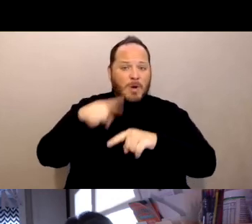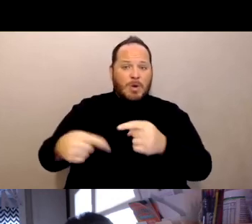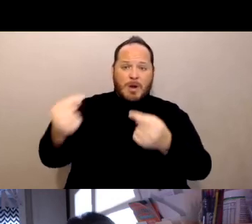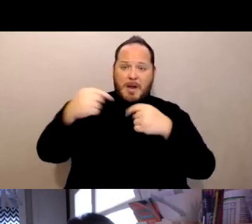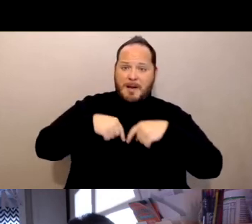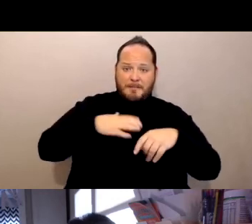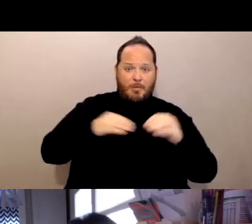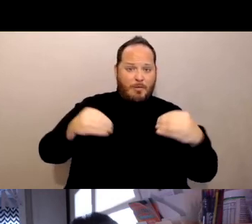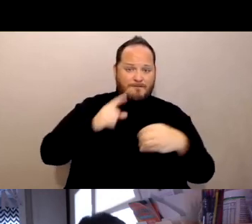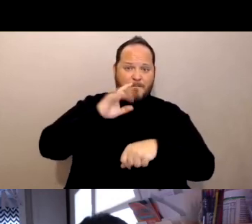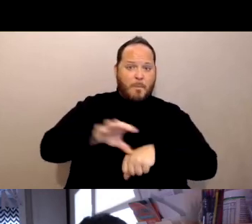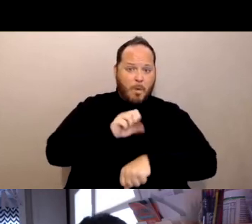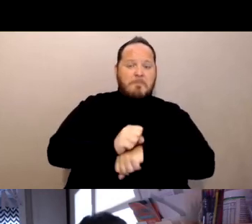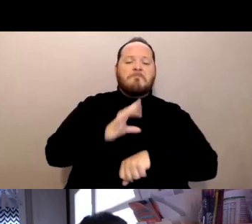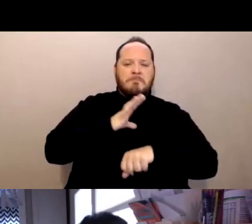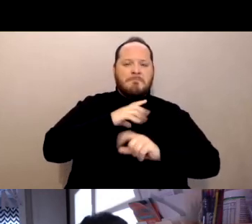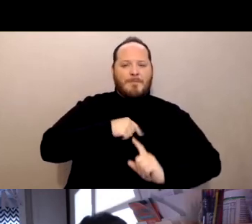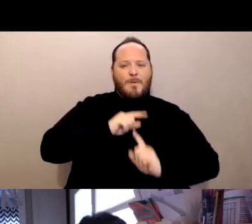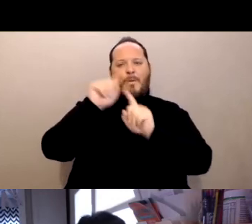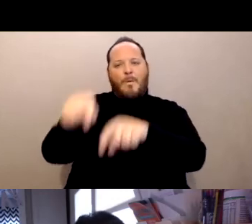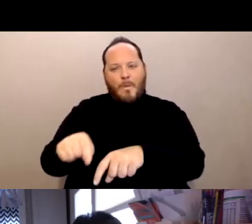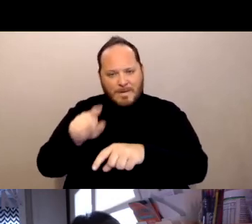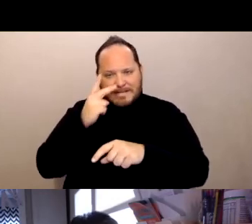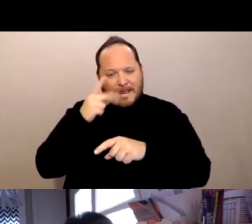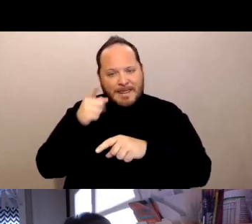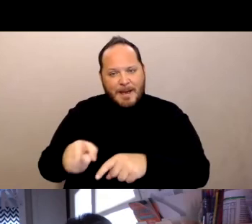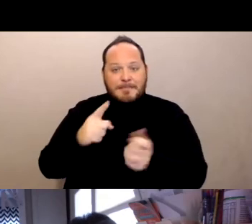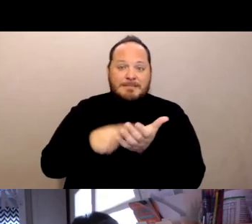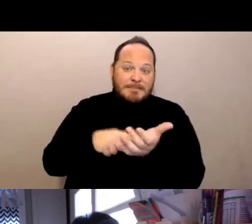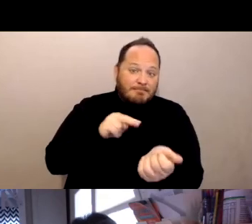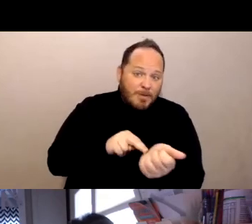I would go see them, and sometimes that was in a nursing home or an assisted living facility.